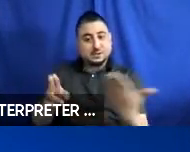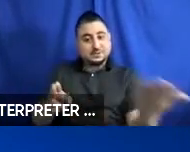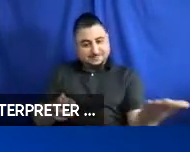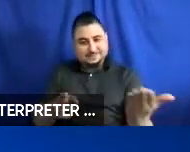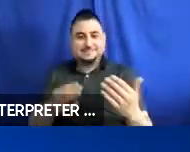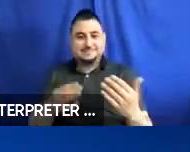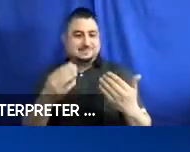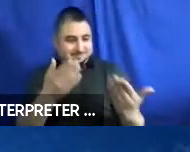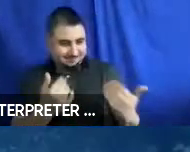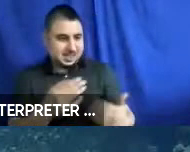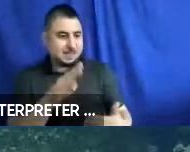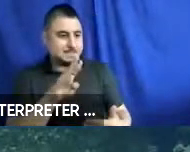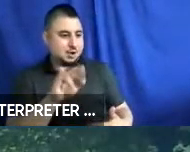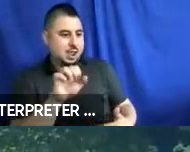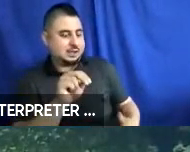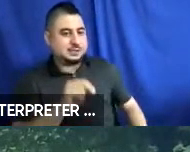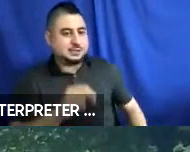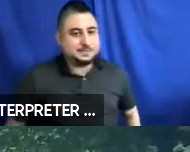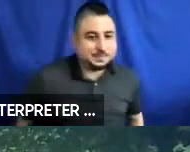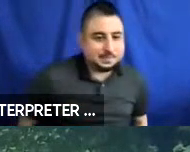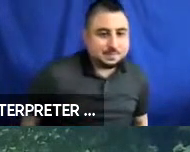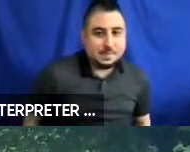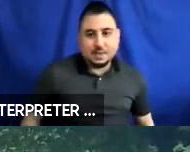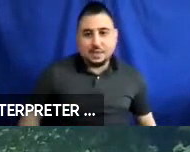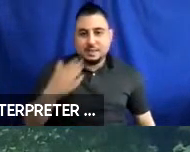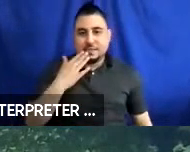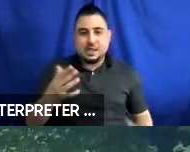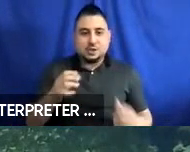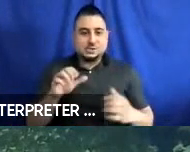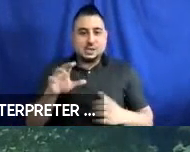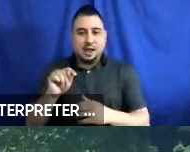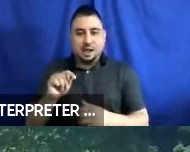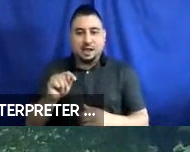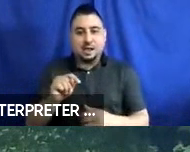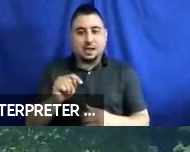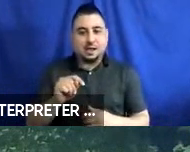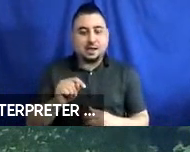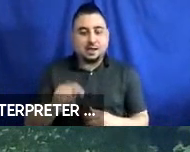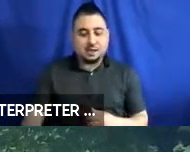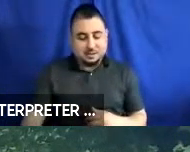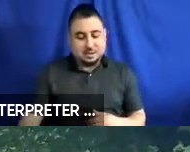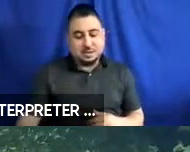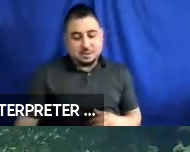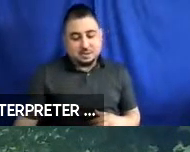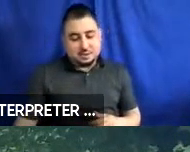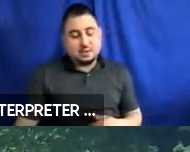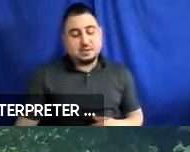All right. Thank you Scott, for having me on today. I’d like to give